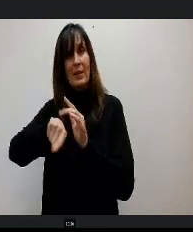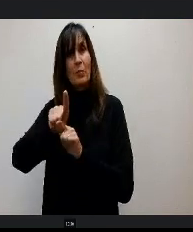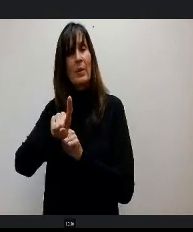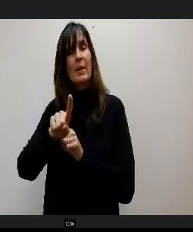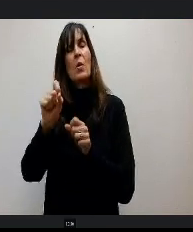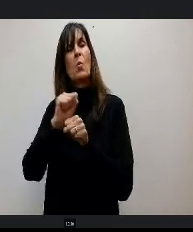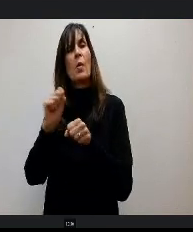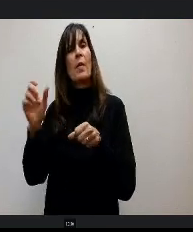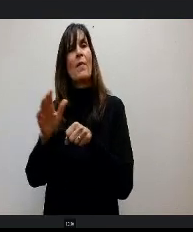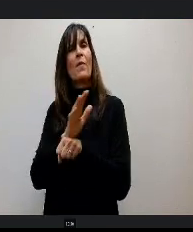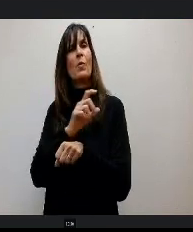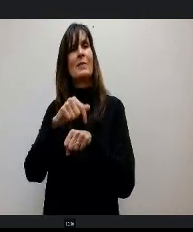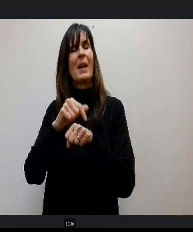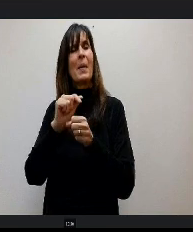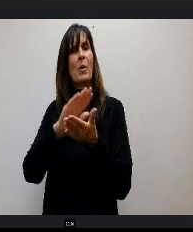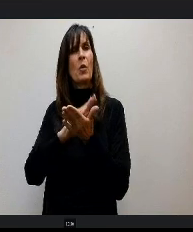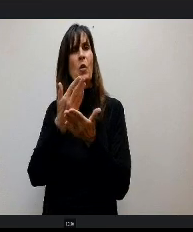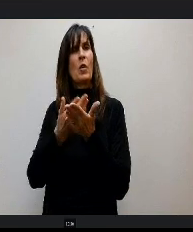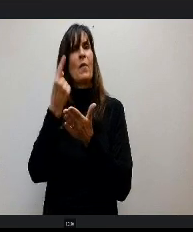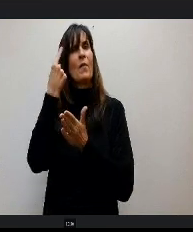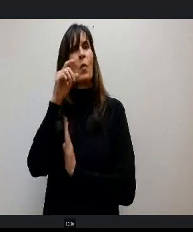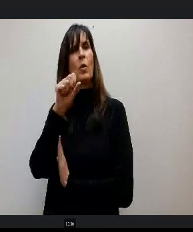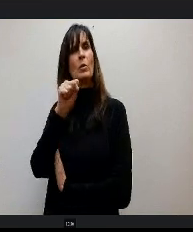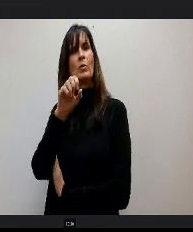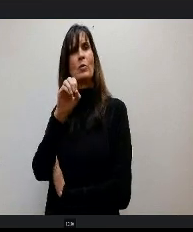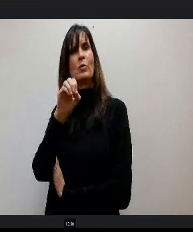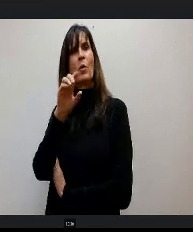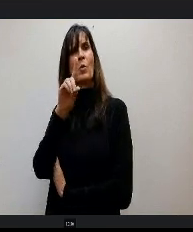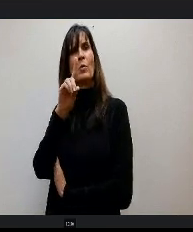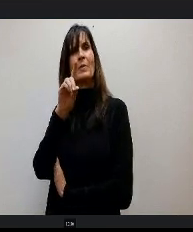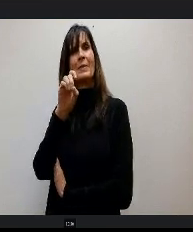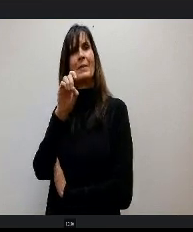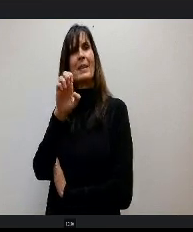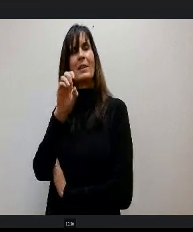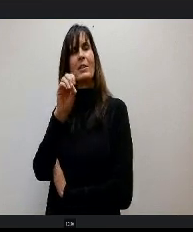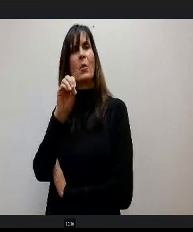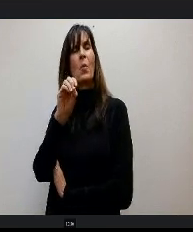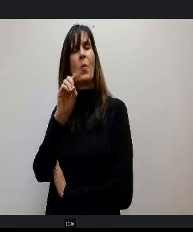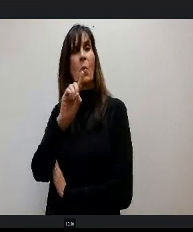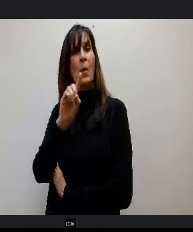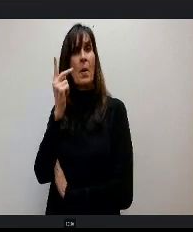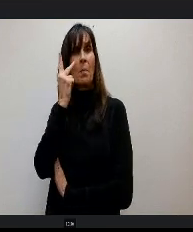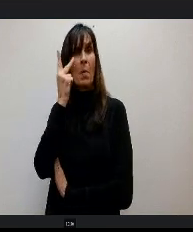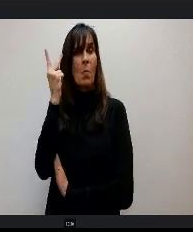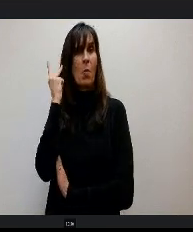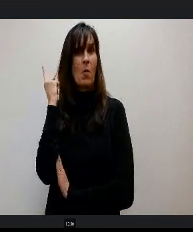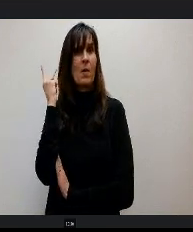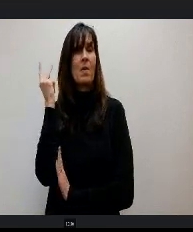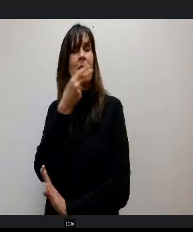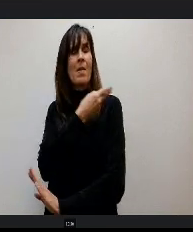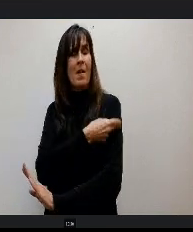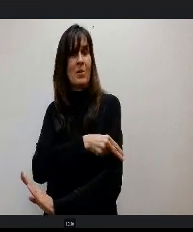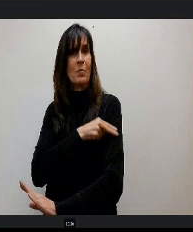Sodexo at UC Health Memorial Hospital North and this aligns well with Gautam’s talents as he